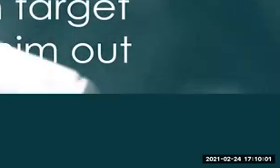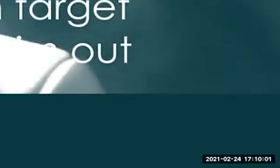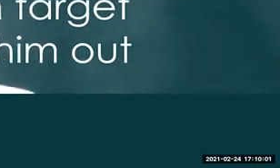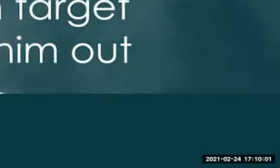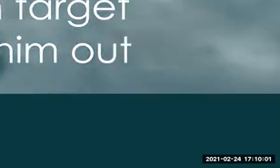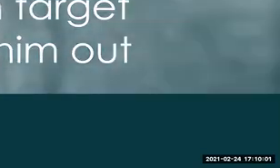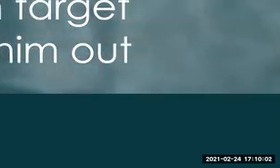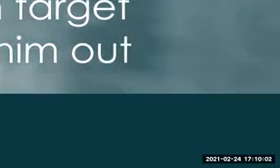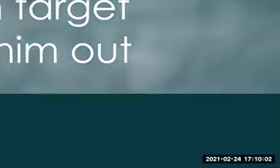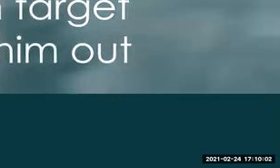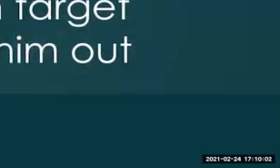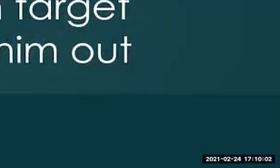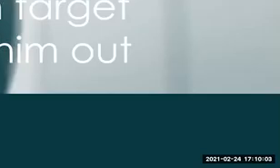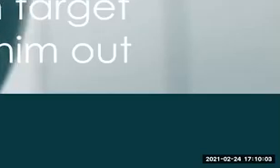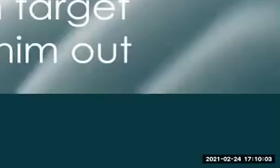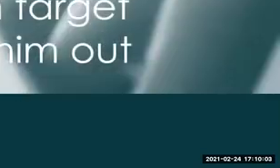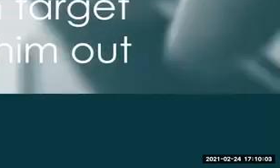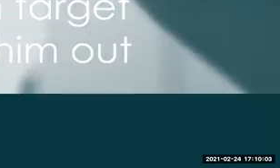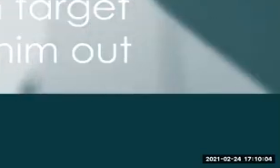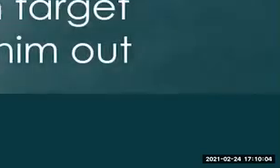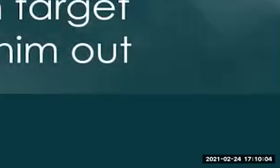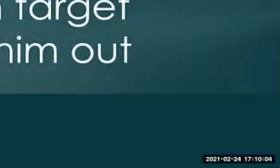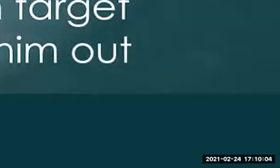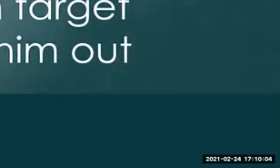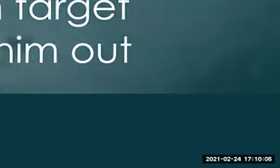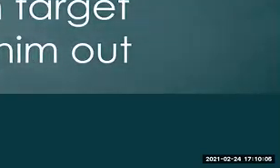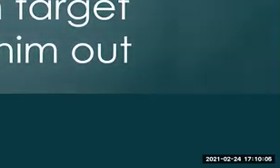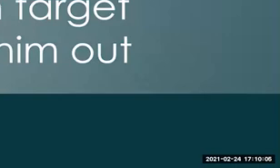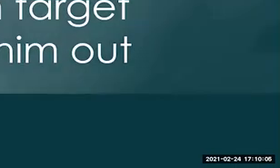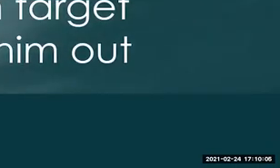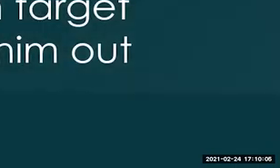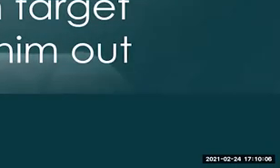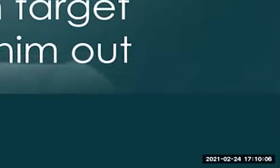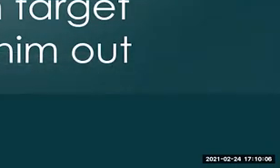something that you would experience in maybe a Tomb Raider type game where you've been kidnapped